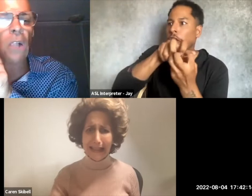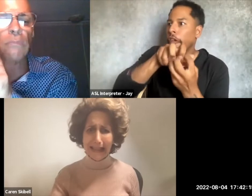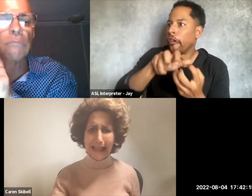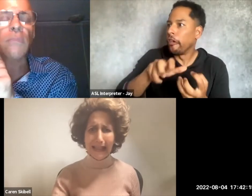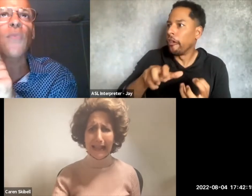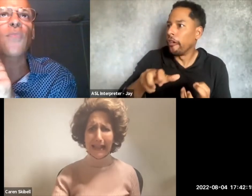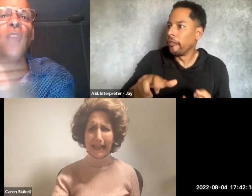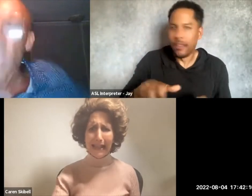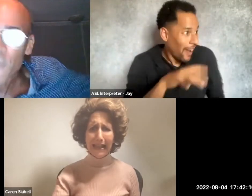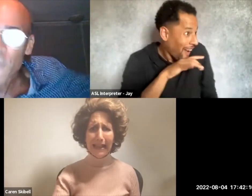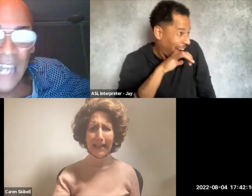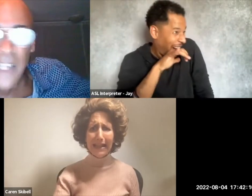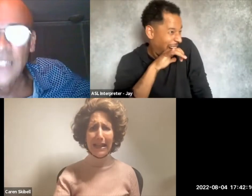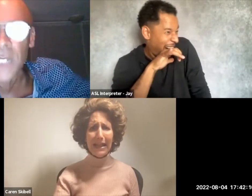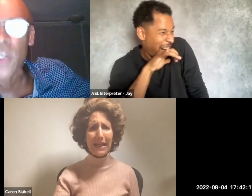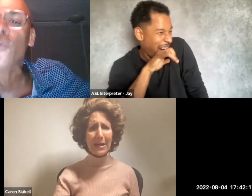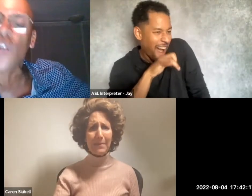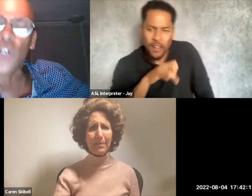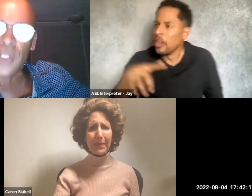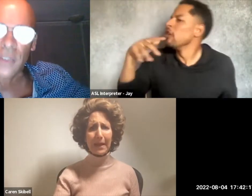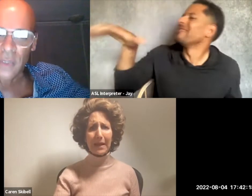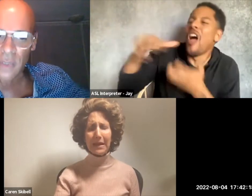They'll laugh me out of academia for good.